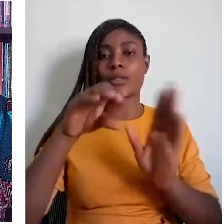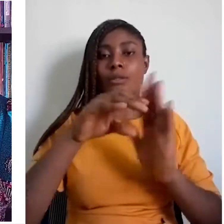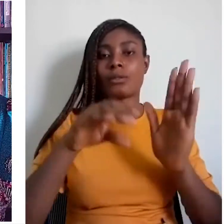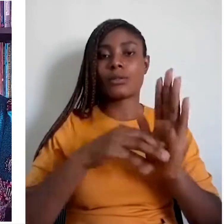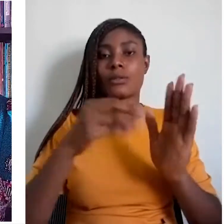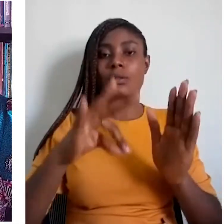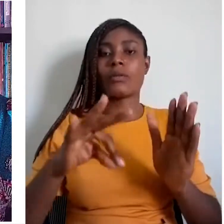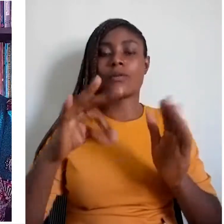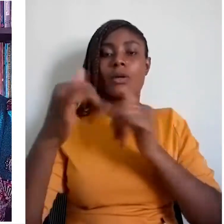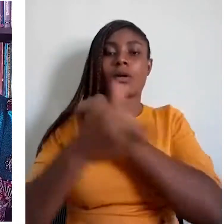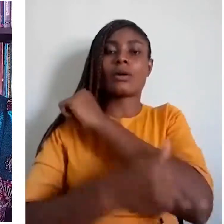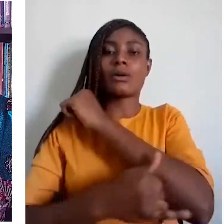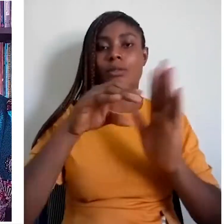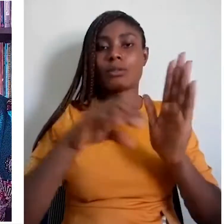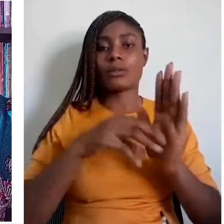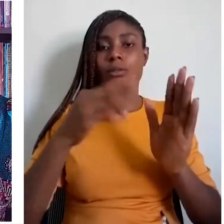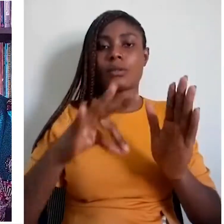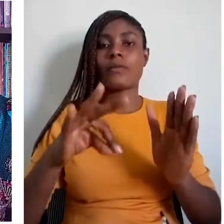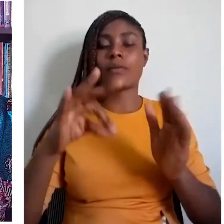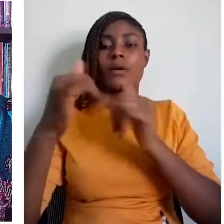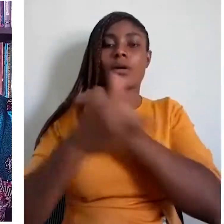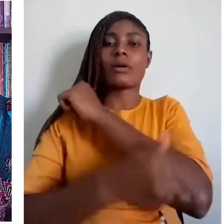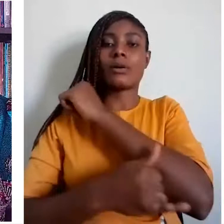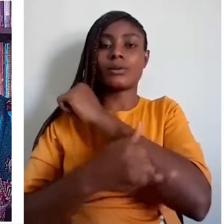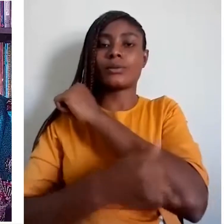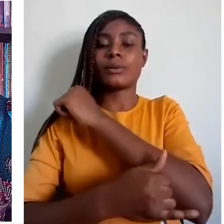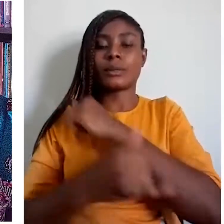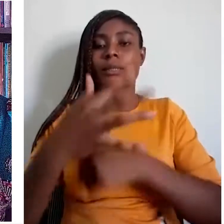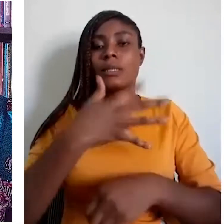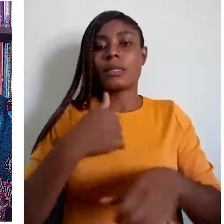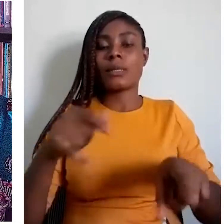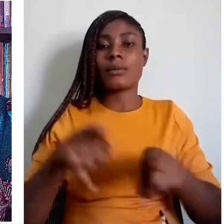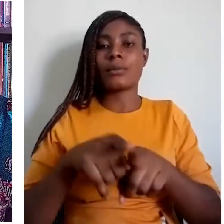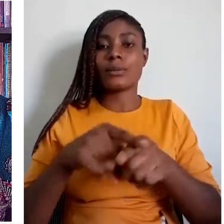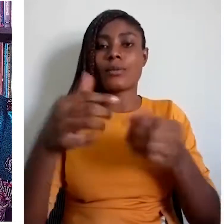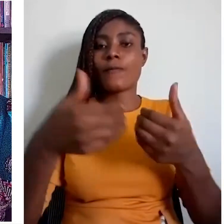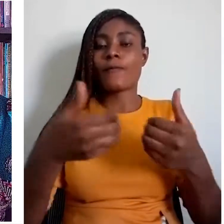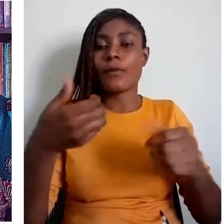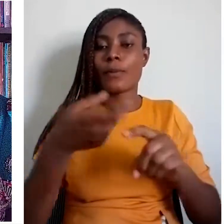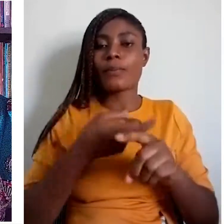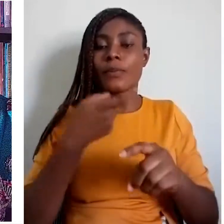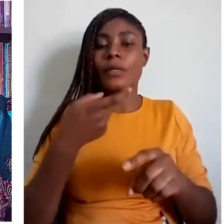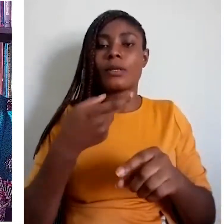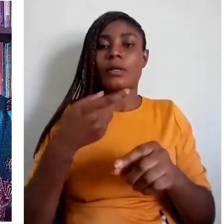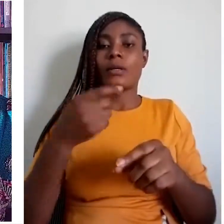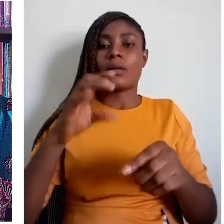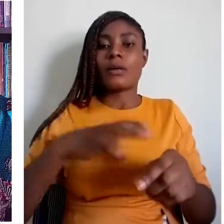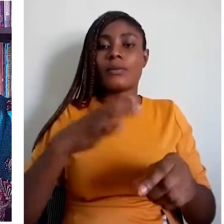The status of the official language can apply either to the whole nation or to a specific